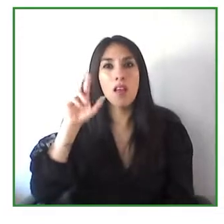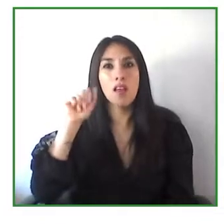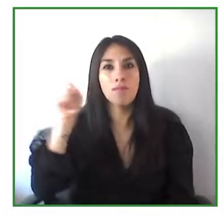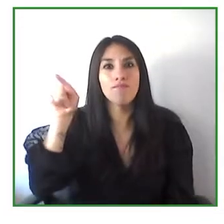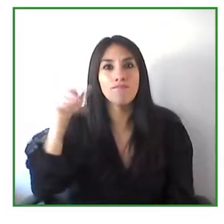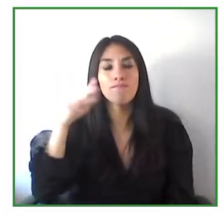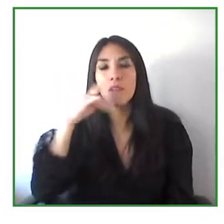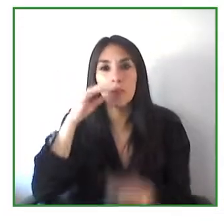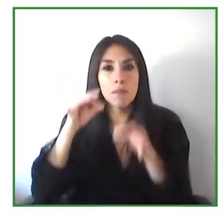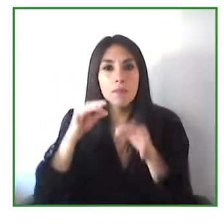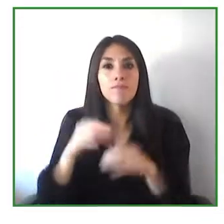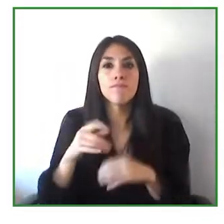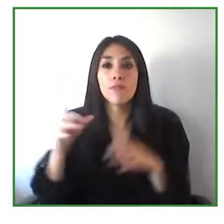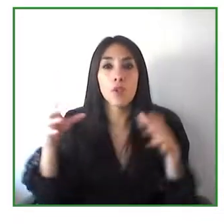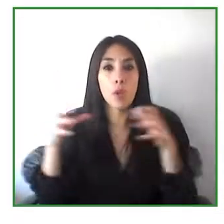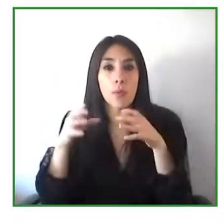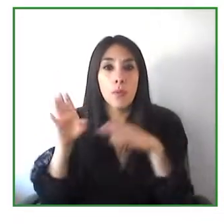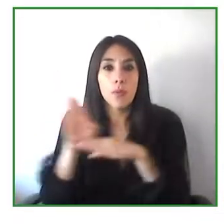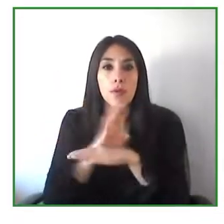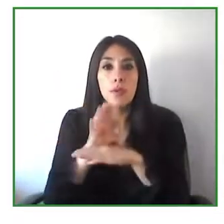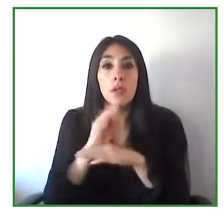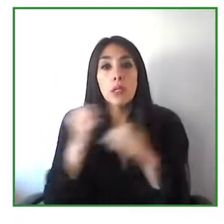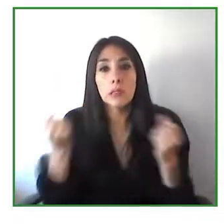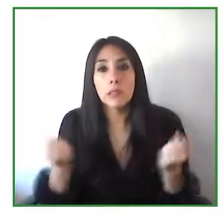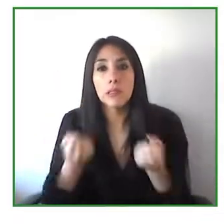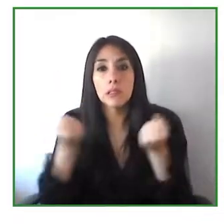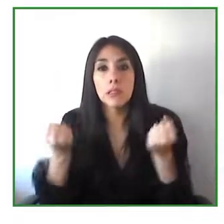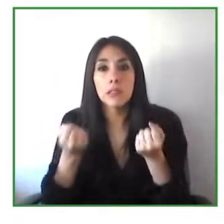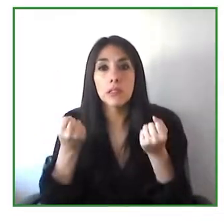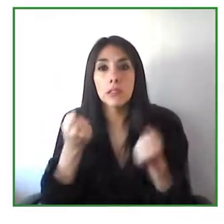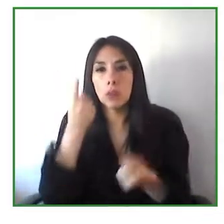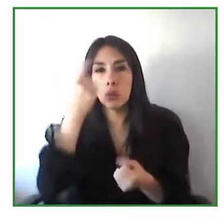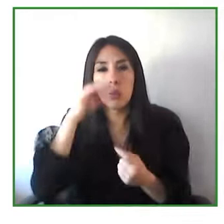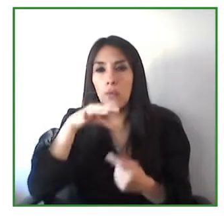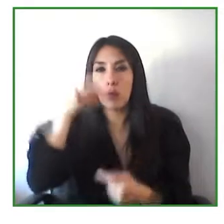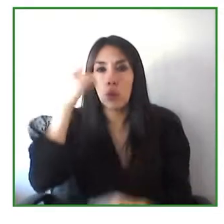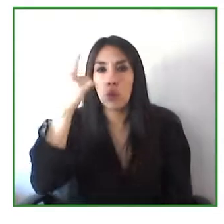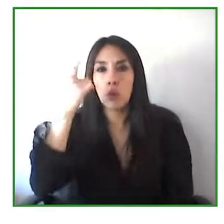I think you heard Laura very well, they consult with persons with disabilities